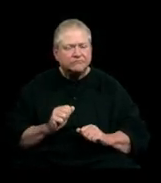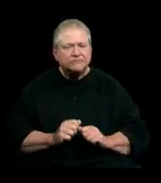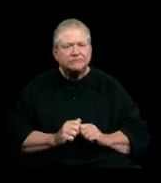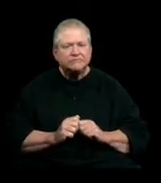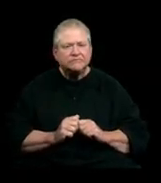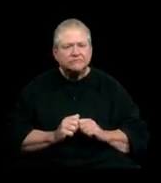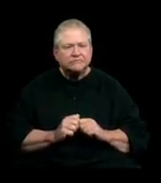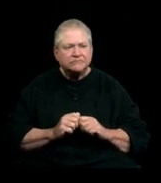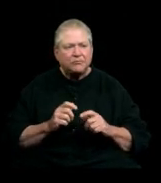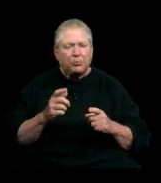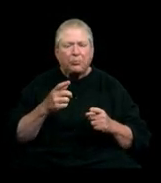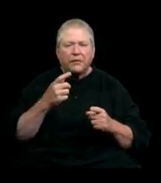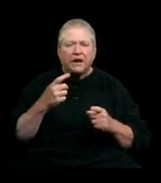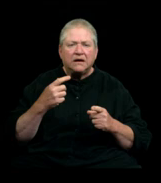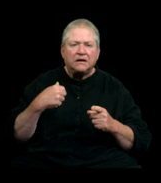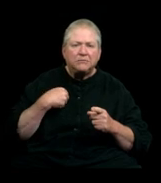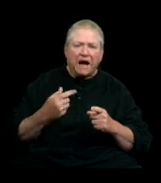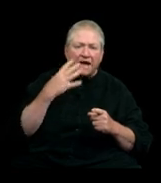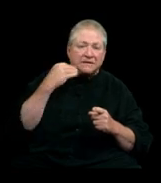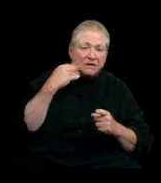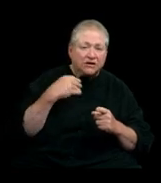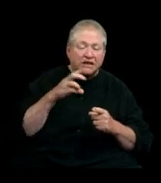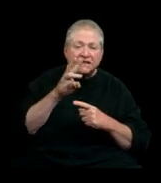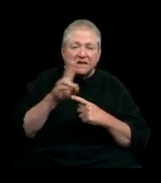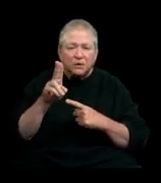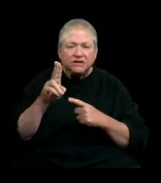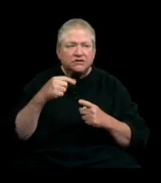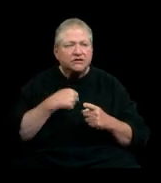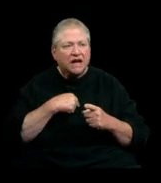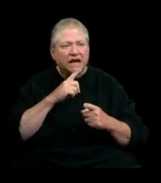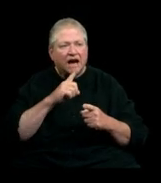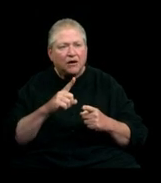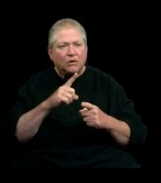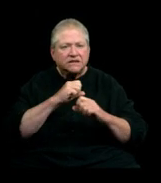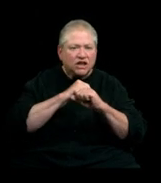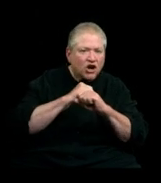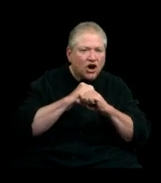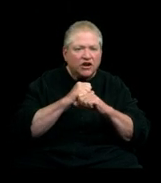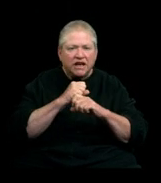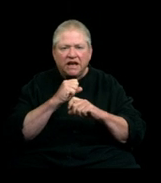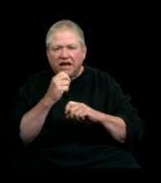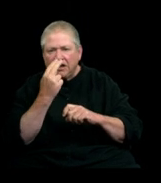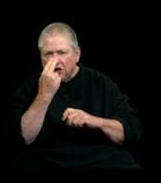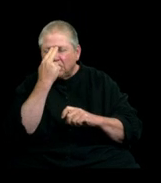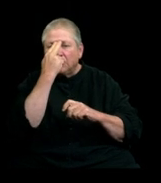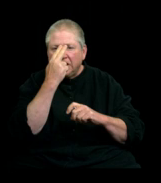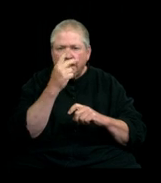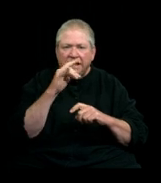I would summarize my experience at Western as I was I was a guarded, nerdy kid who loved to perform,